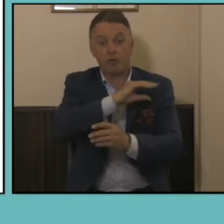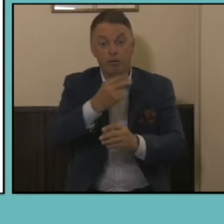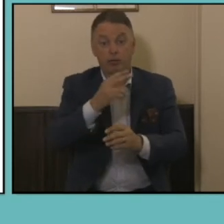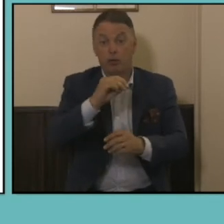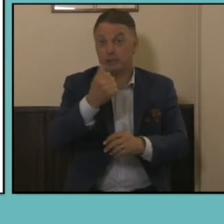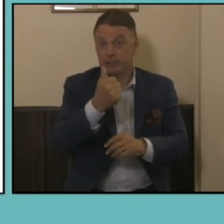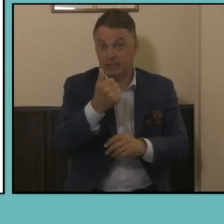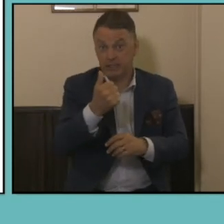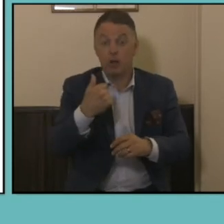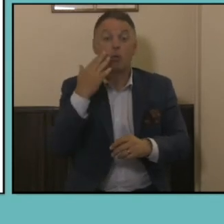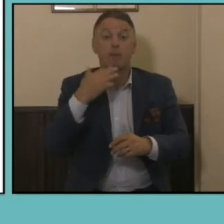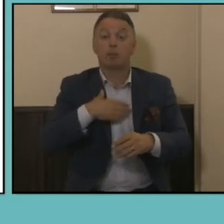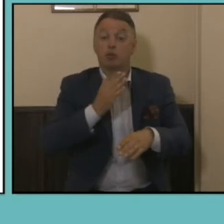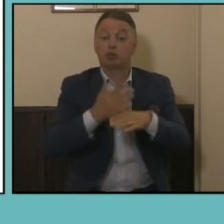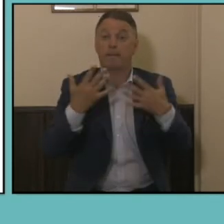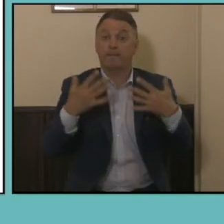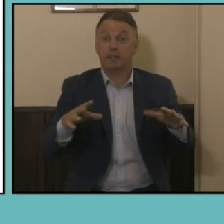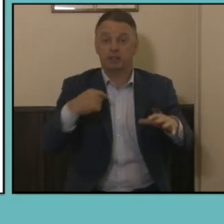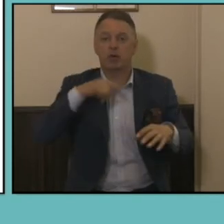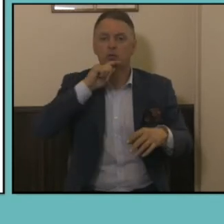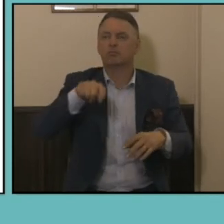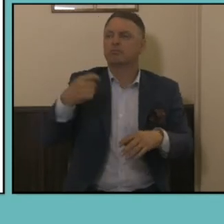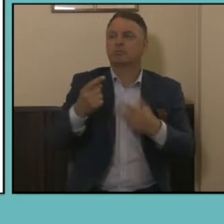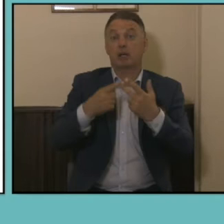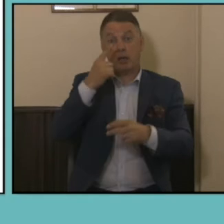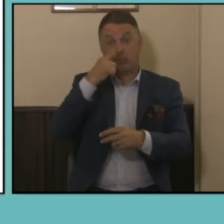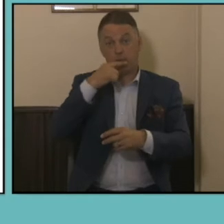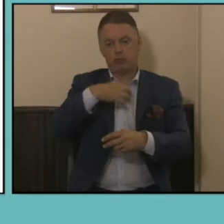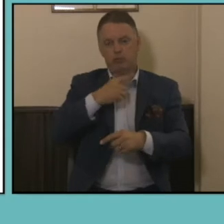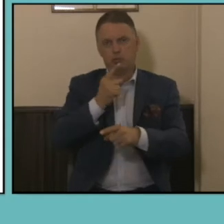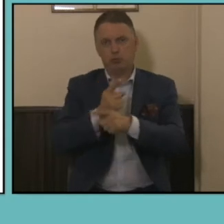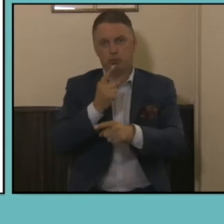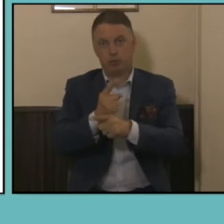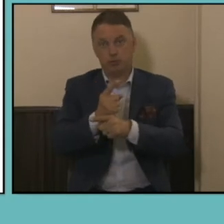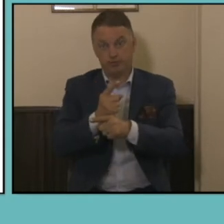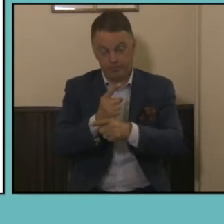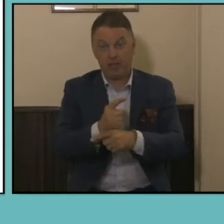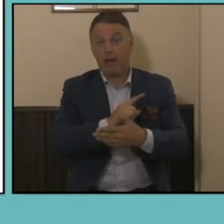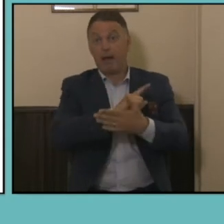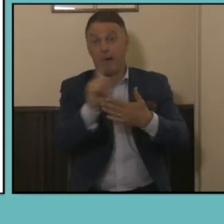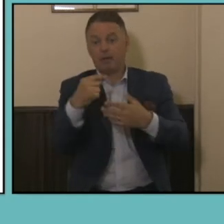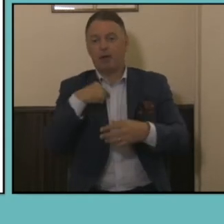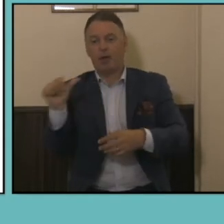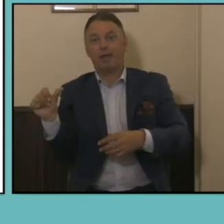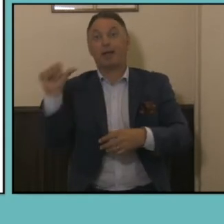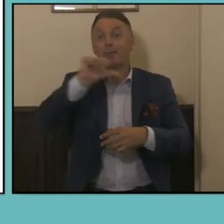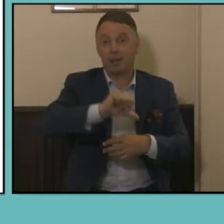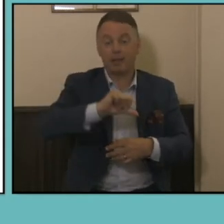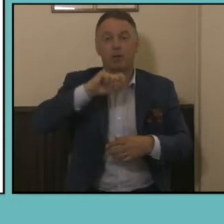Phil Wise who will present on our Education stats. I'll then return to outline some of our key findings from our Population